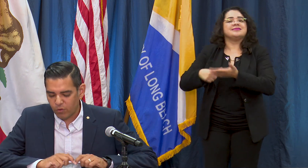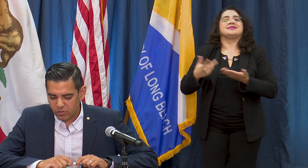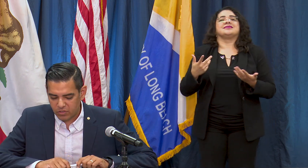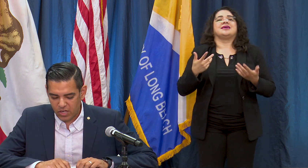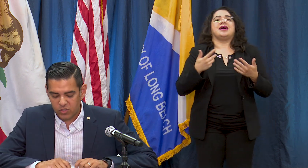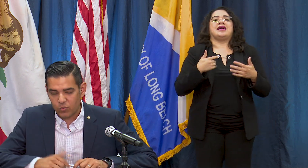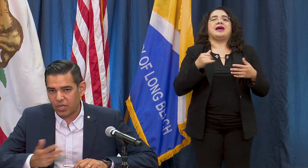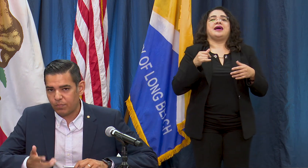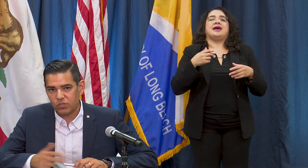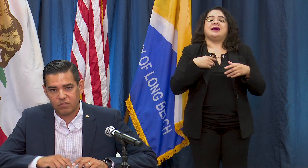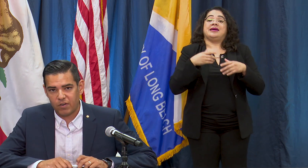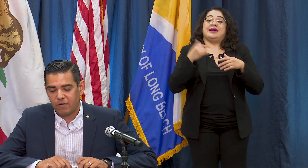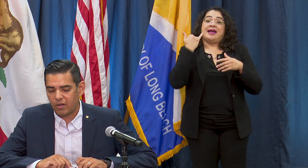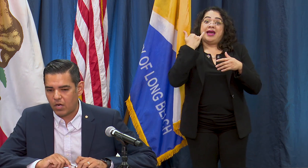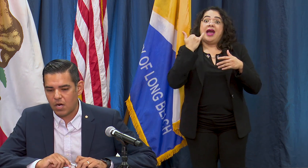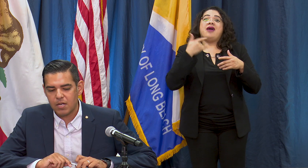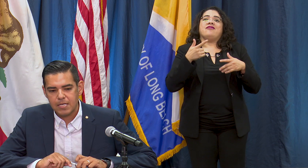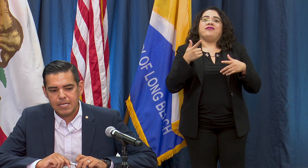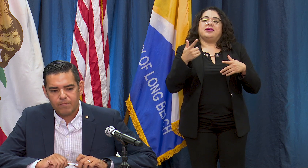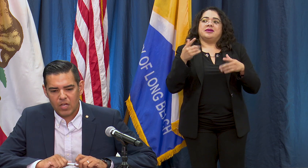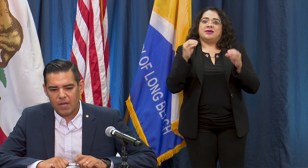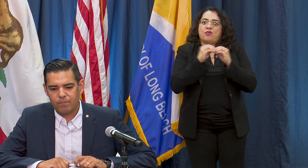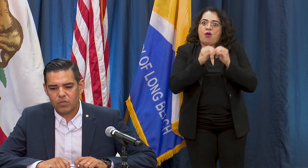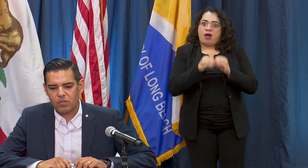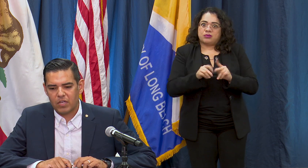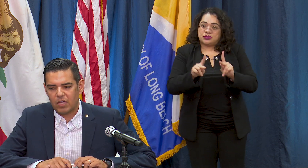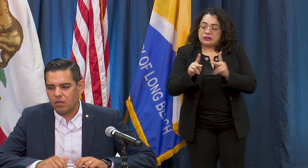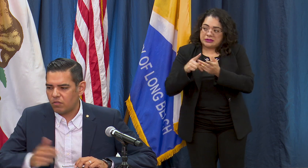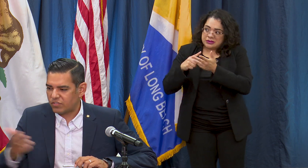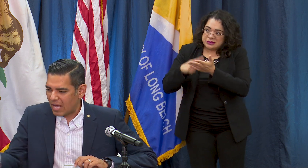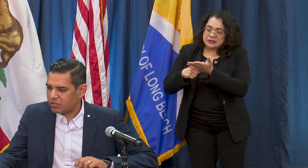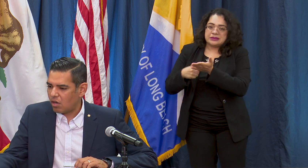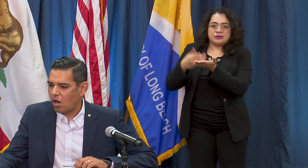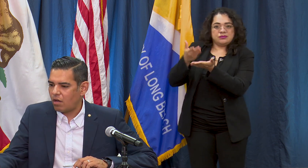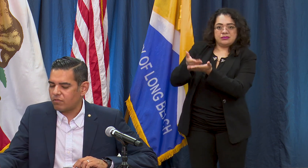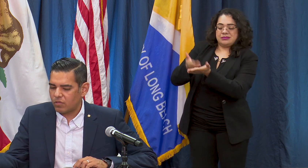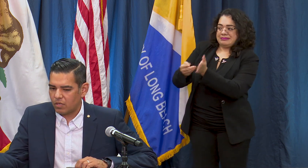further discussions; we're gonna push this very, very hard.